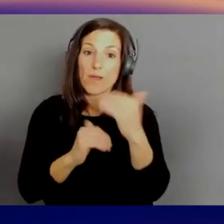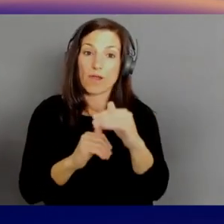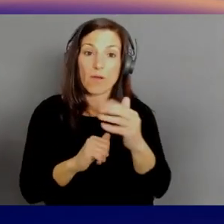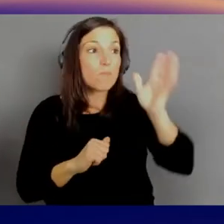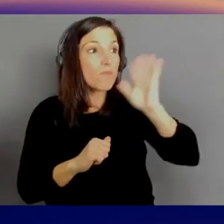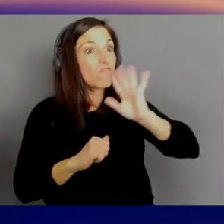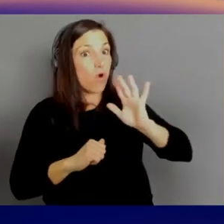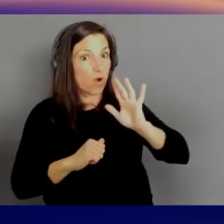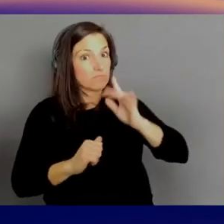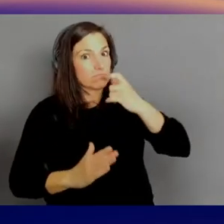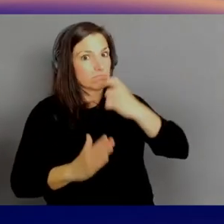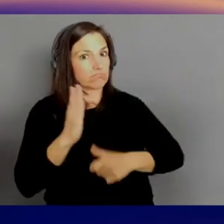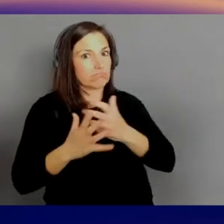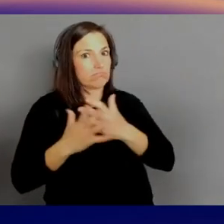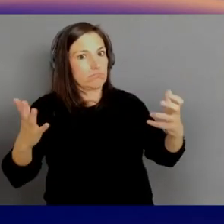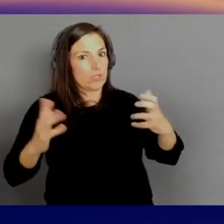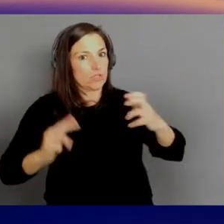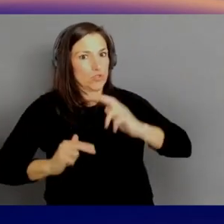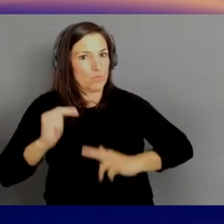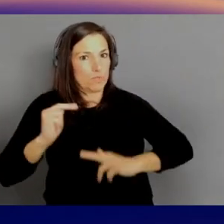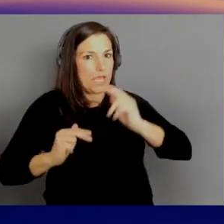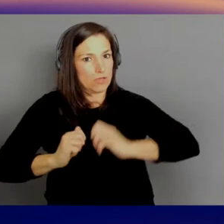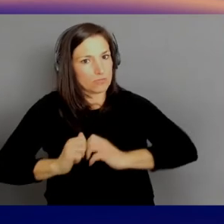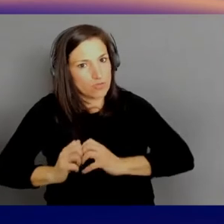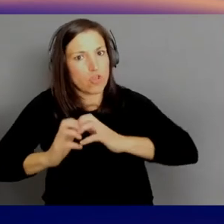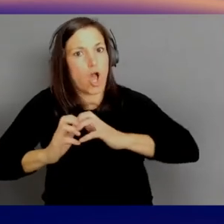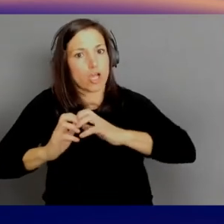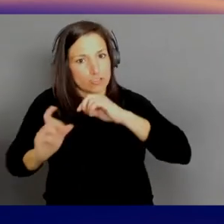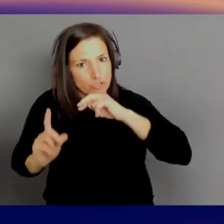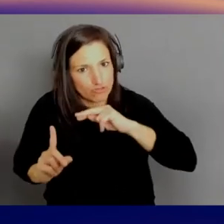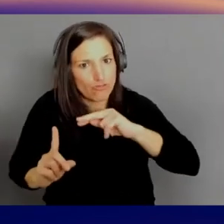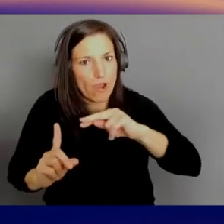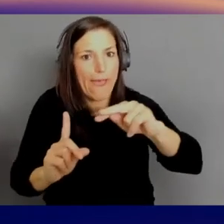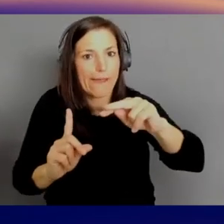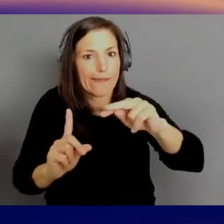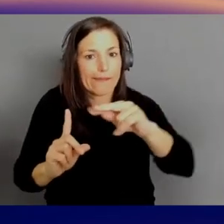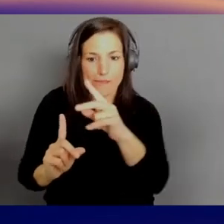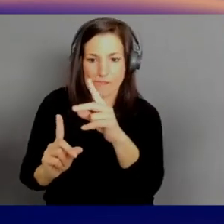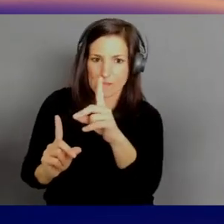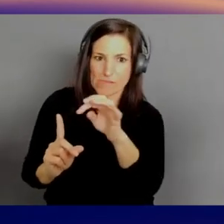to build, to launch, to track. And the data is one-100th of the cost.